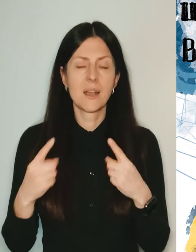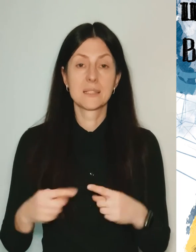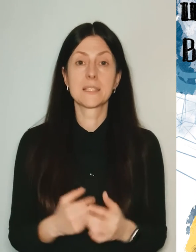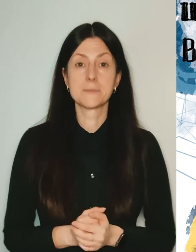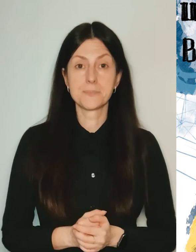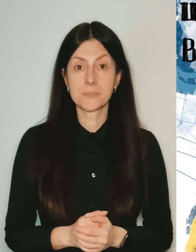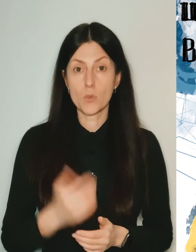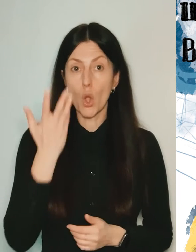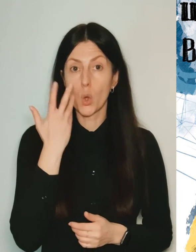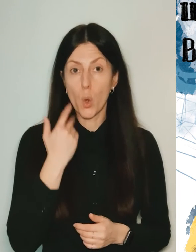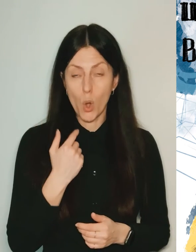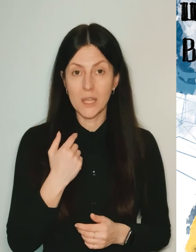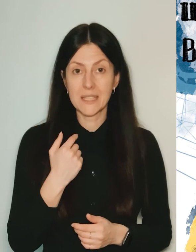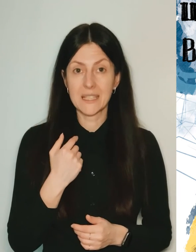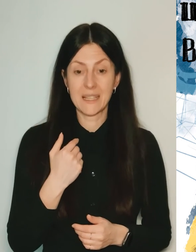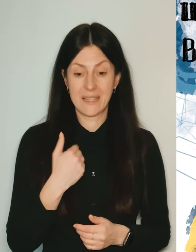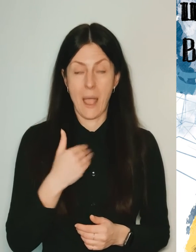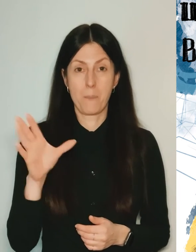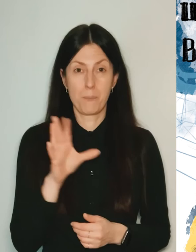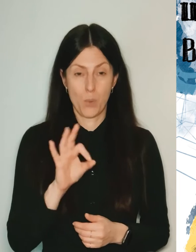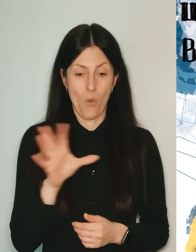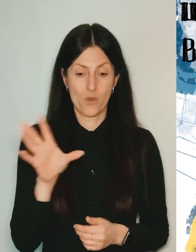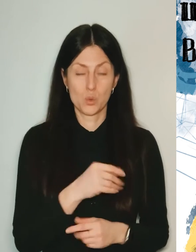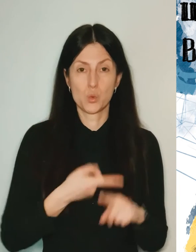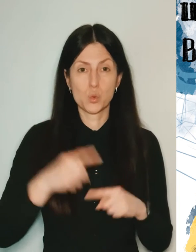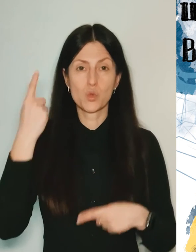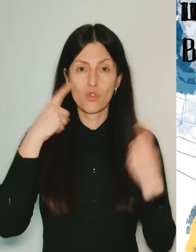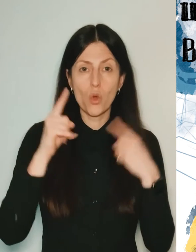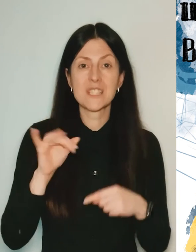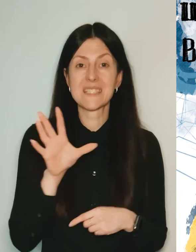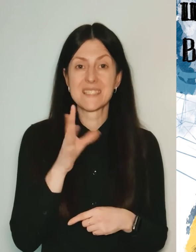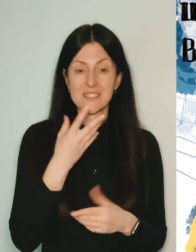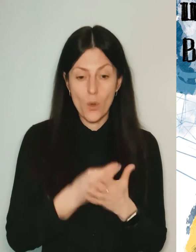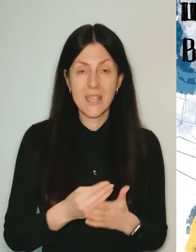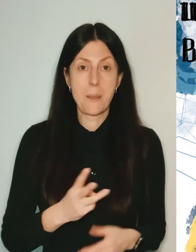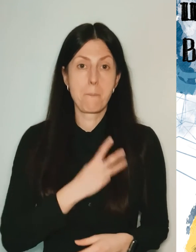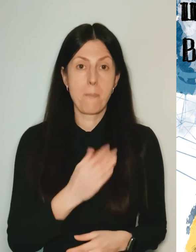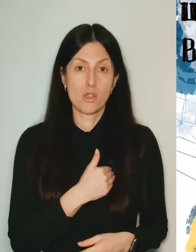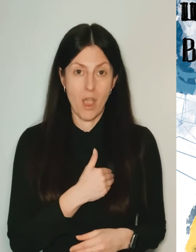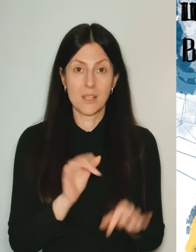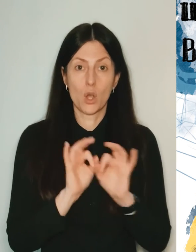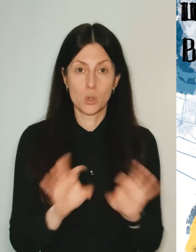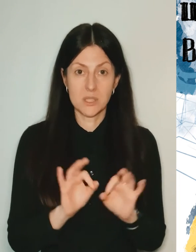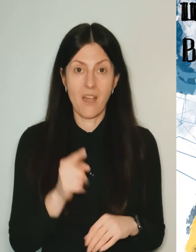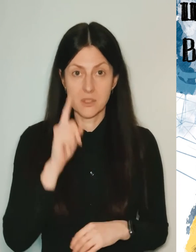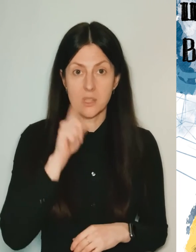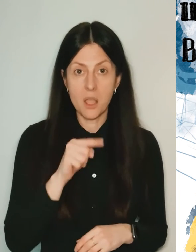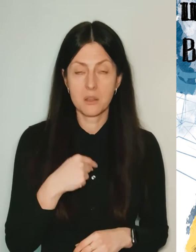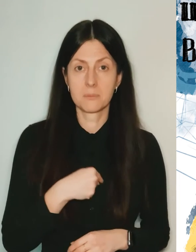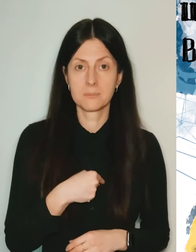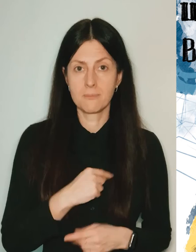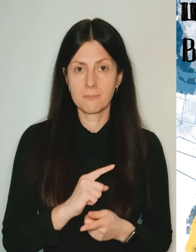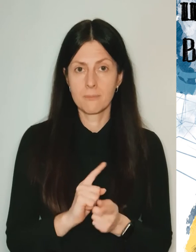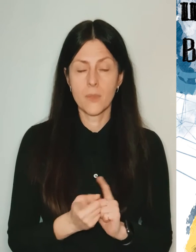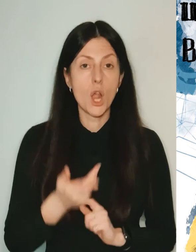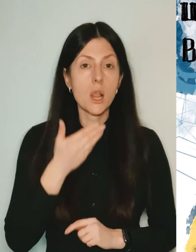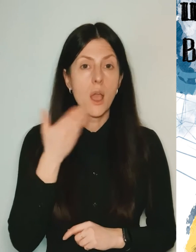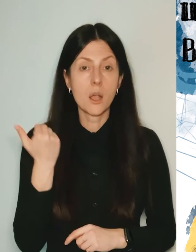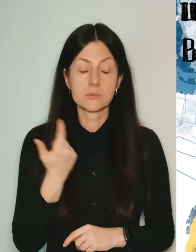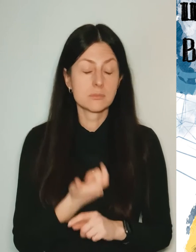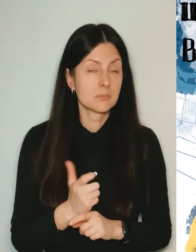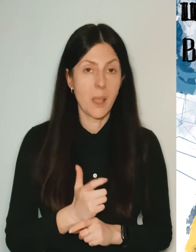And when I told about all this creativity and about my desires, you know, it became easier for me, a lot.